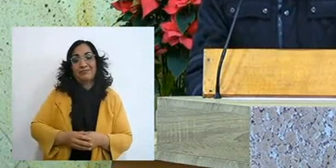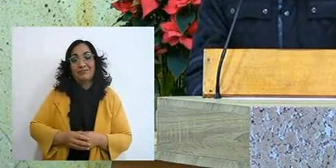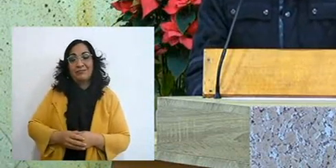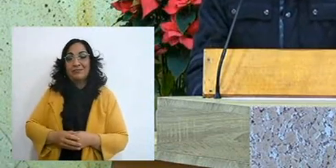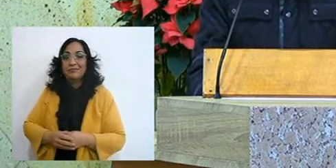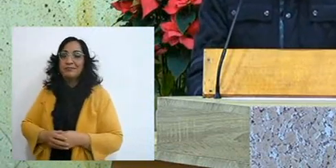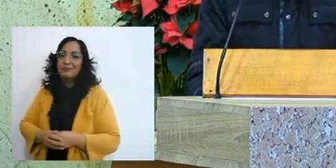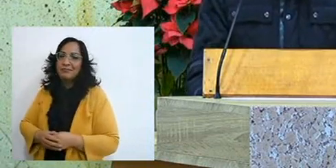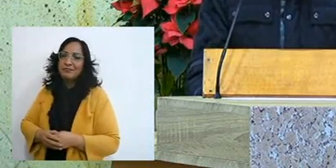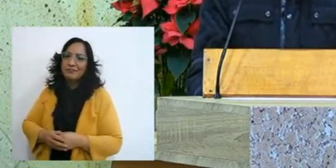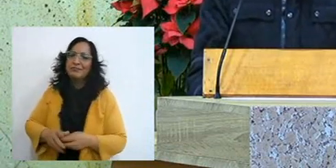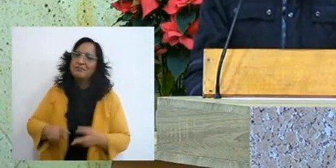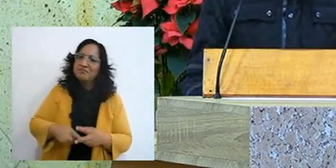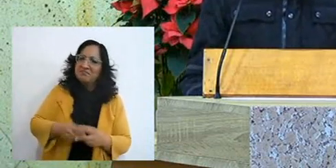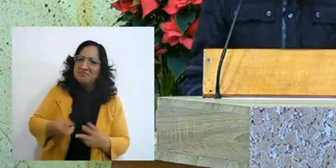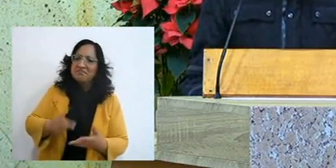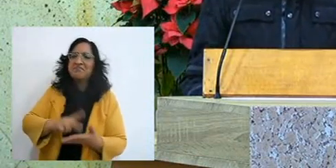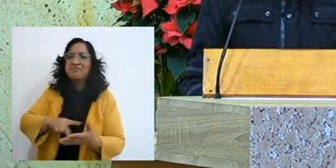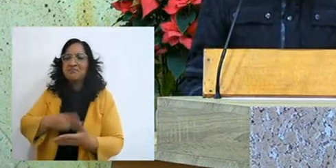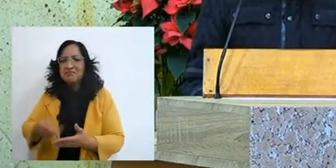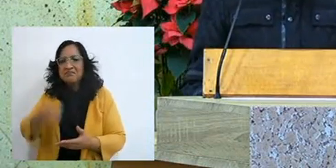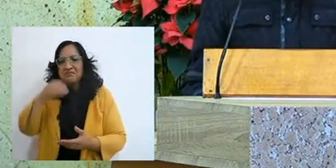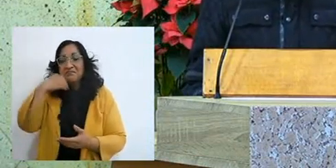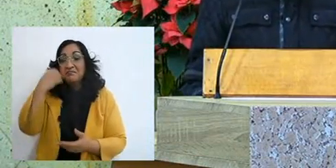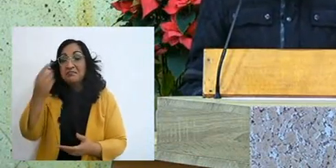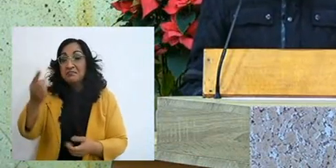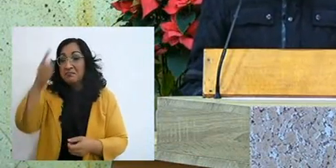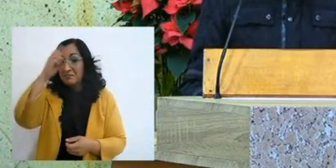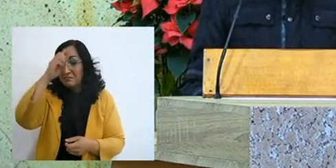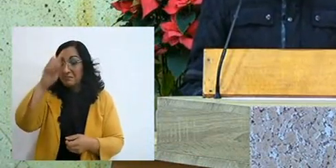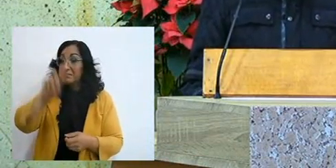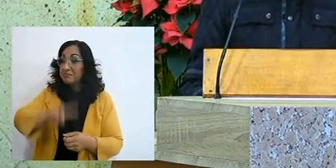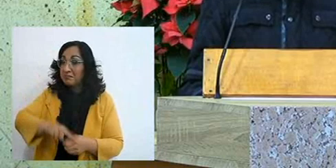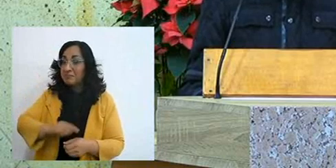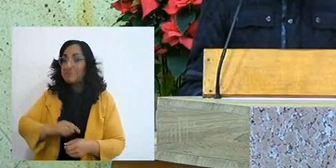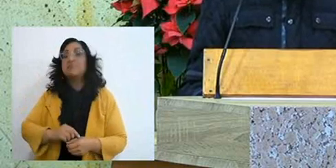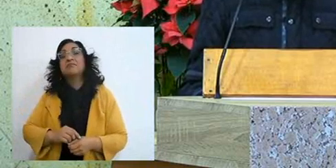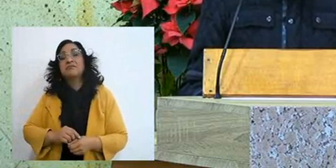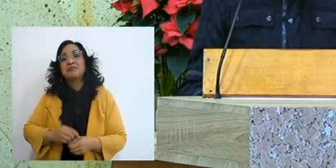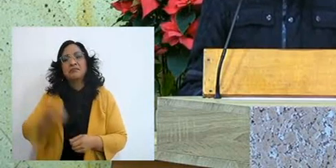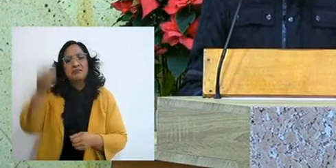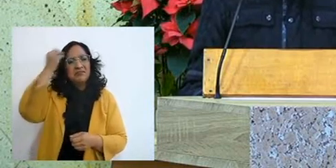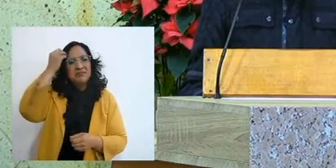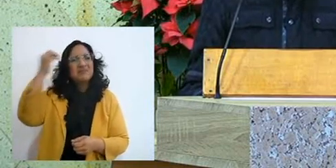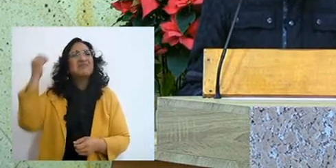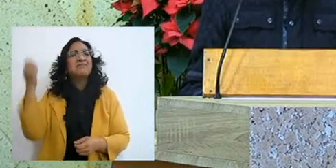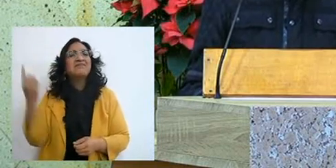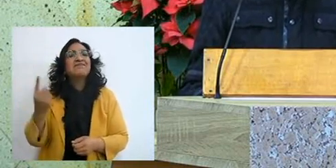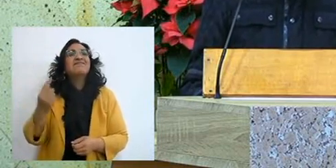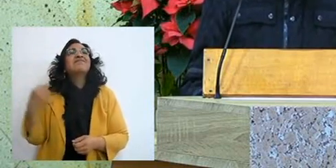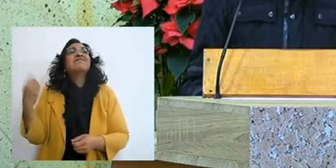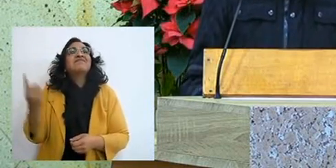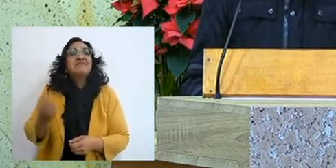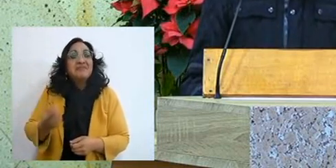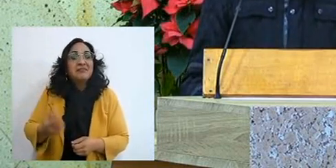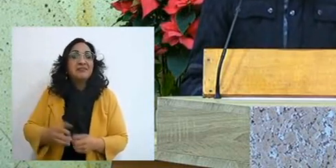and well before continuing I would like us to remember a little, forgetting, what does it mean to forget?